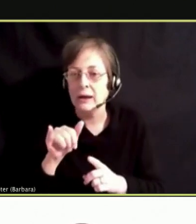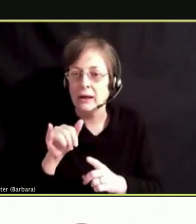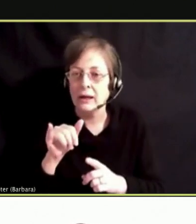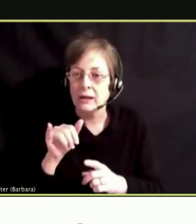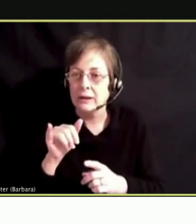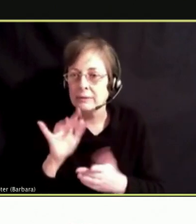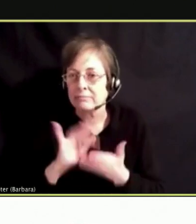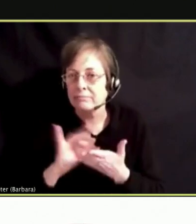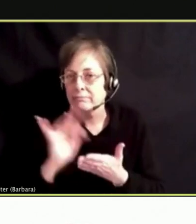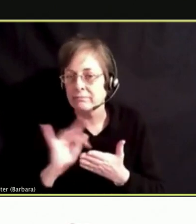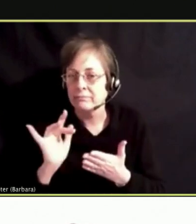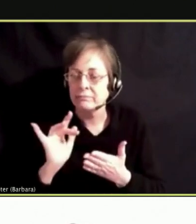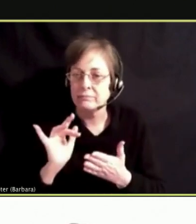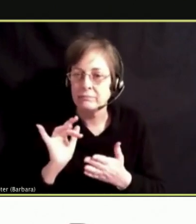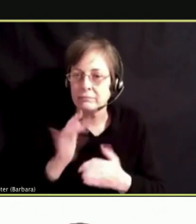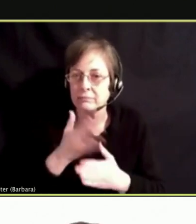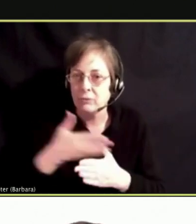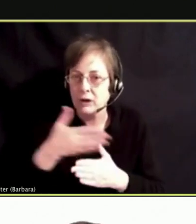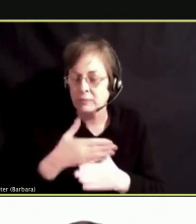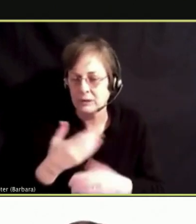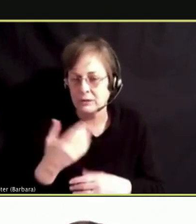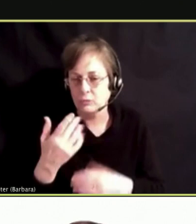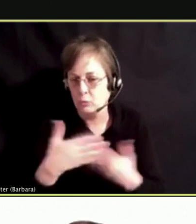JUST NOT LIFTING EACH OTHER UP.